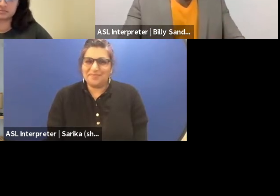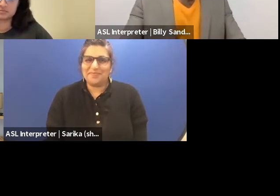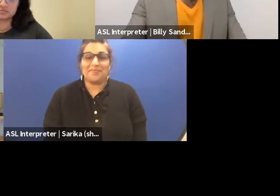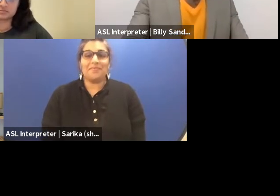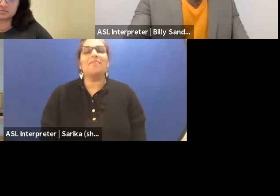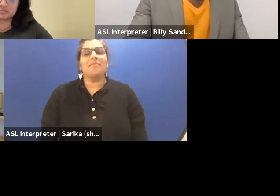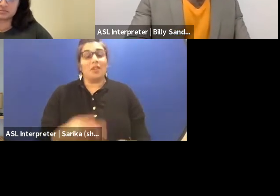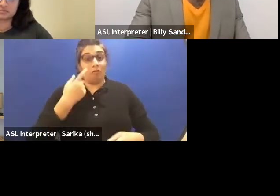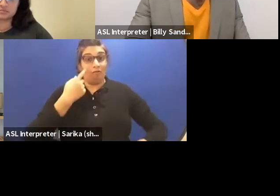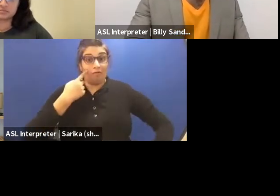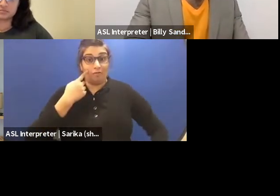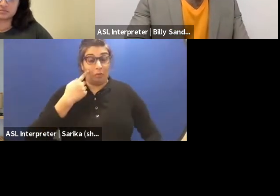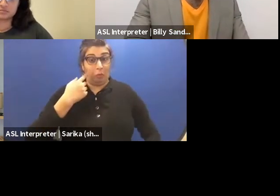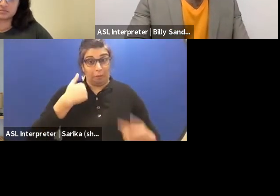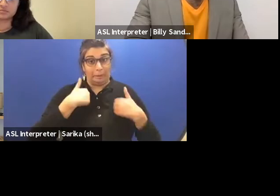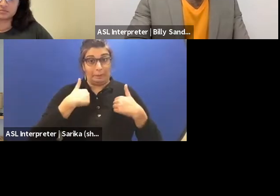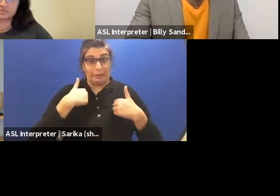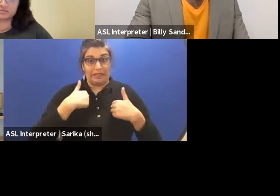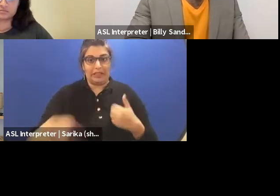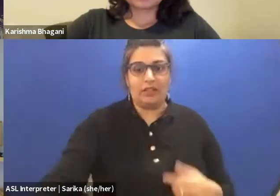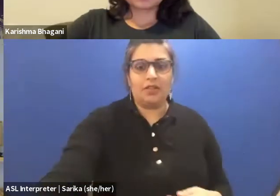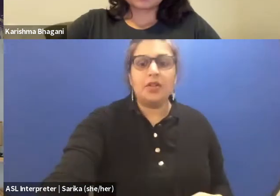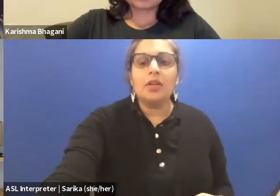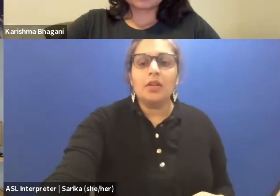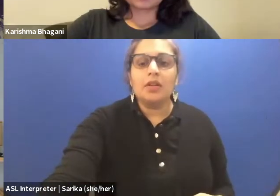For me, the first thing I have to do,